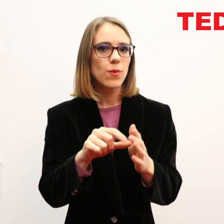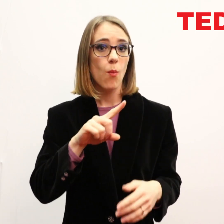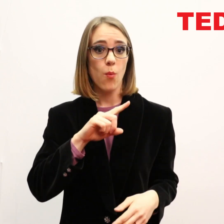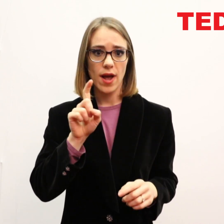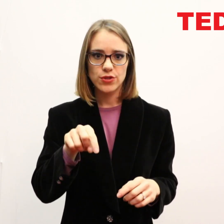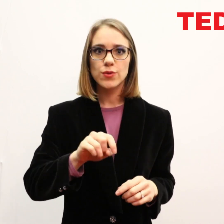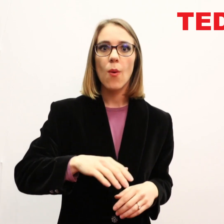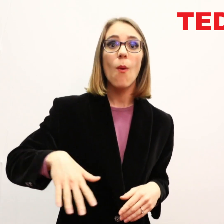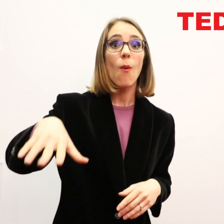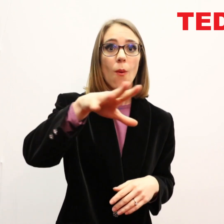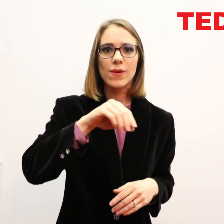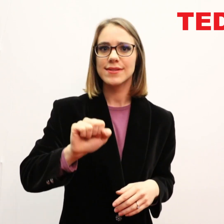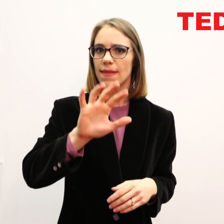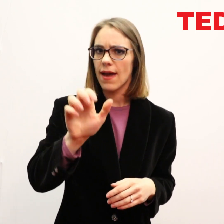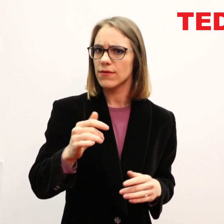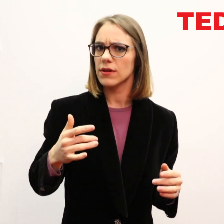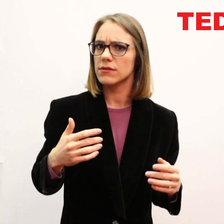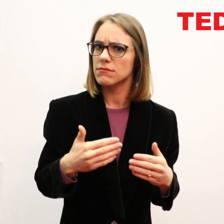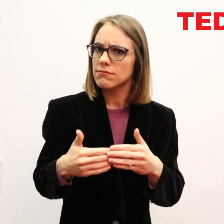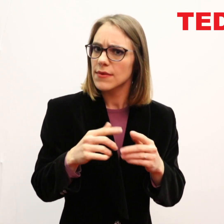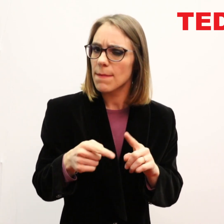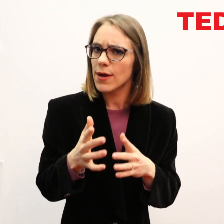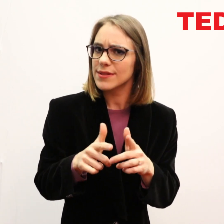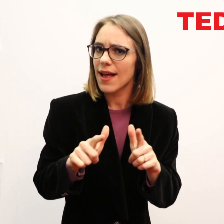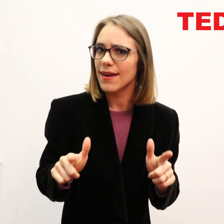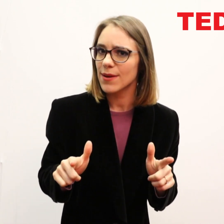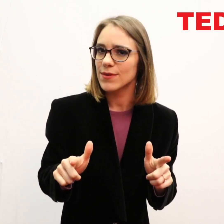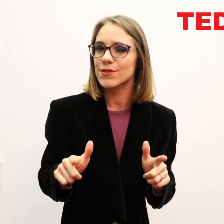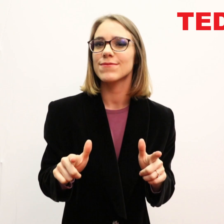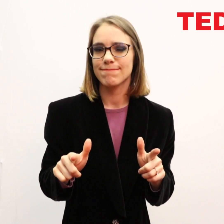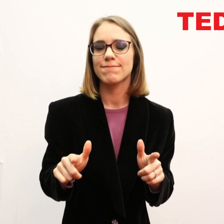But the most important question is, why should all South Africans care about sign language?